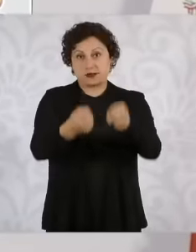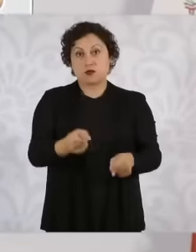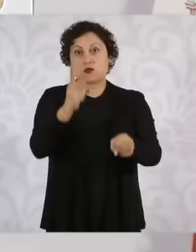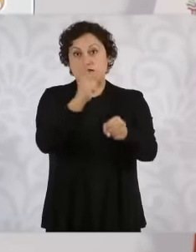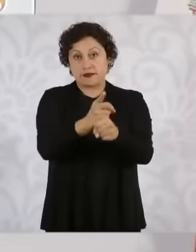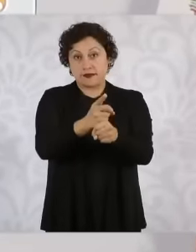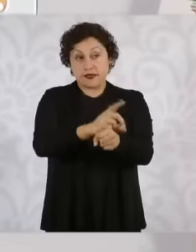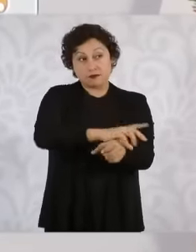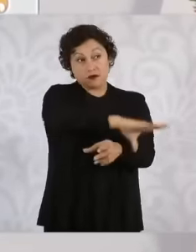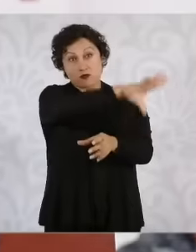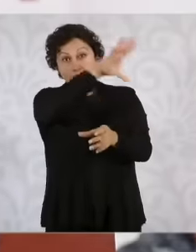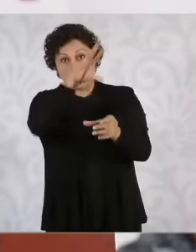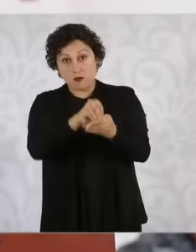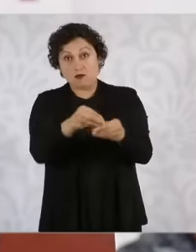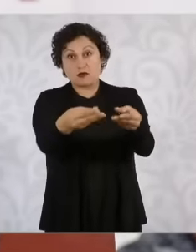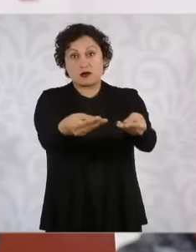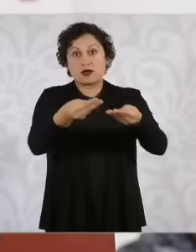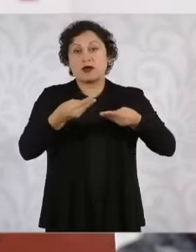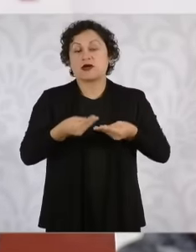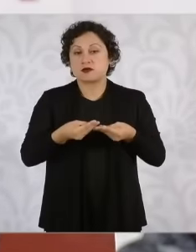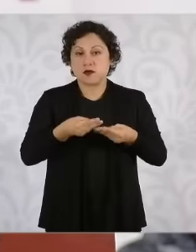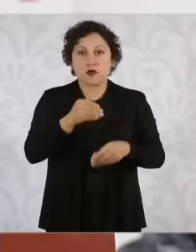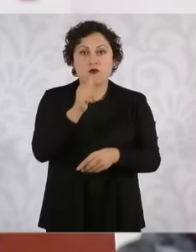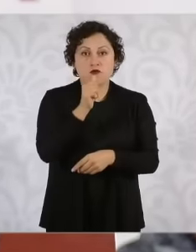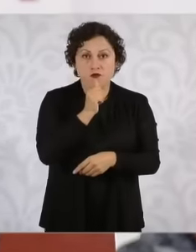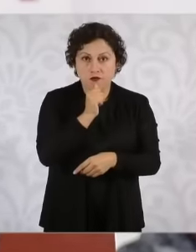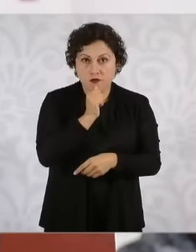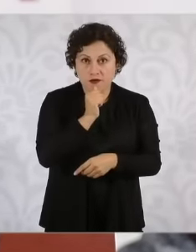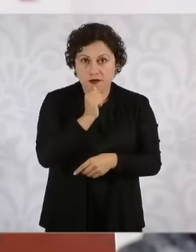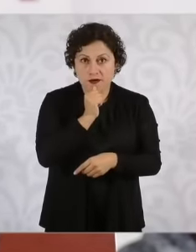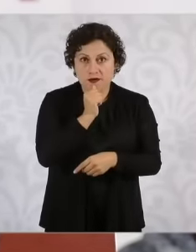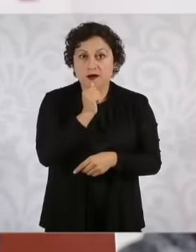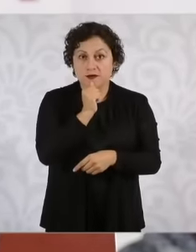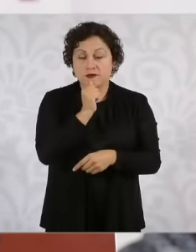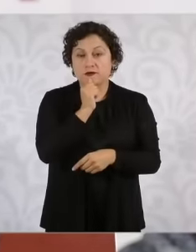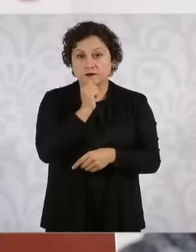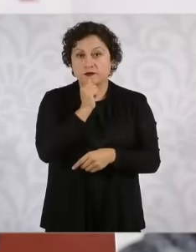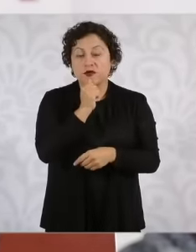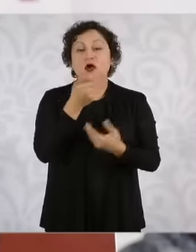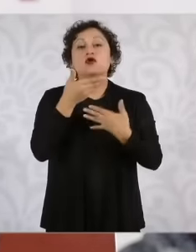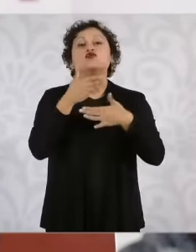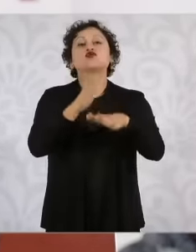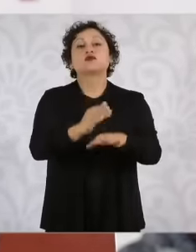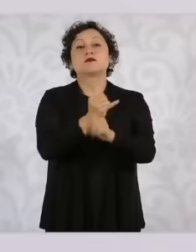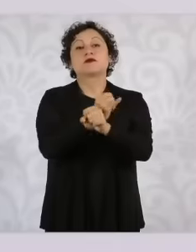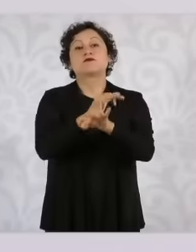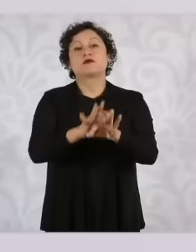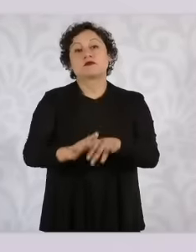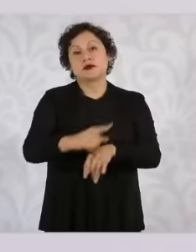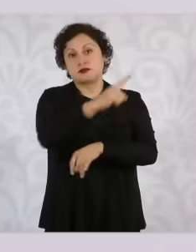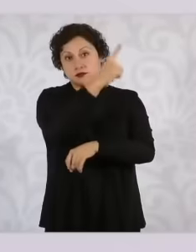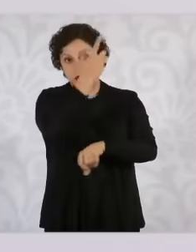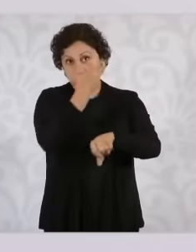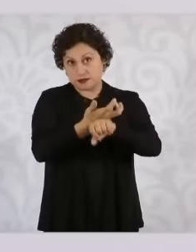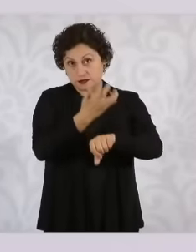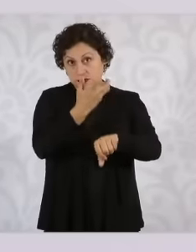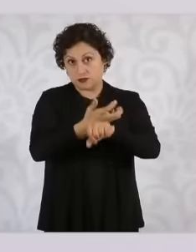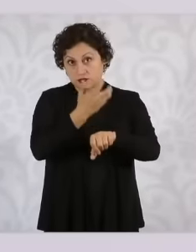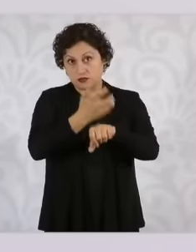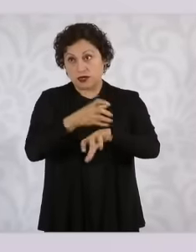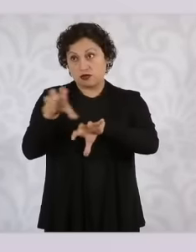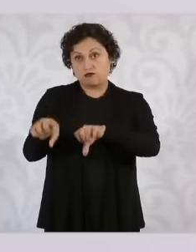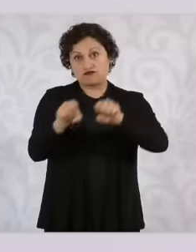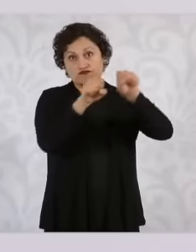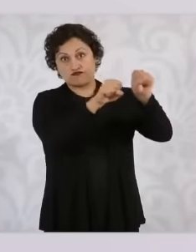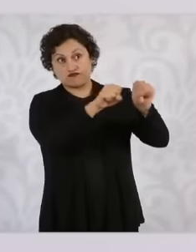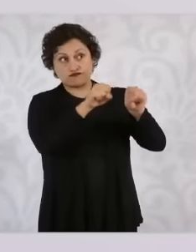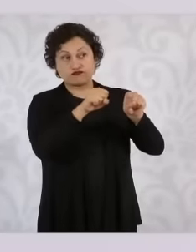sufficient information from the United States government about the arrest that continues to be requested.